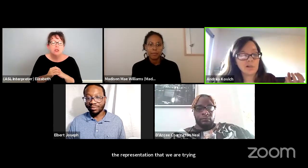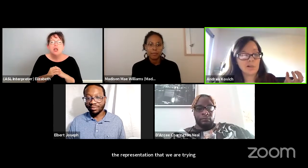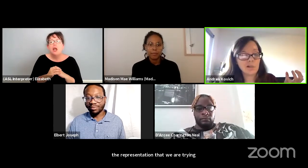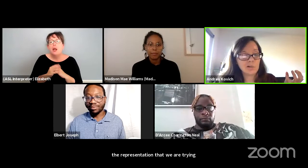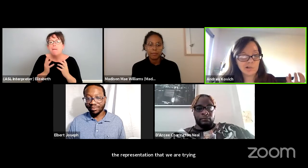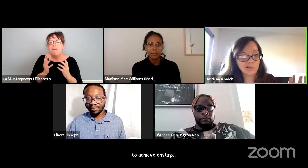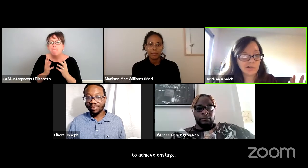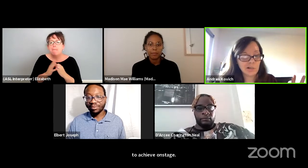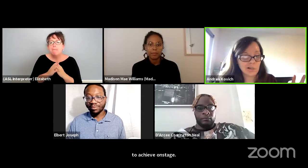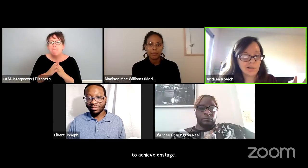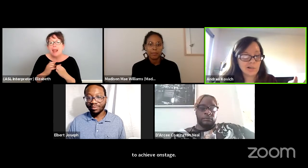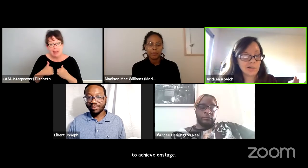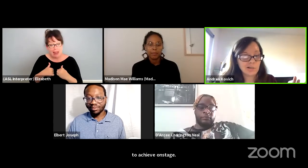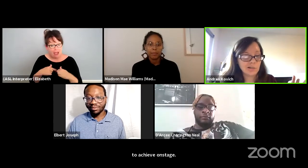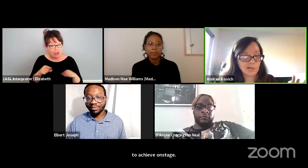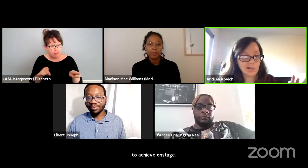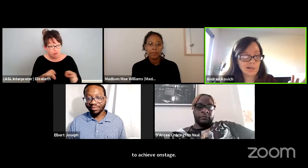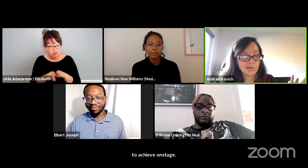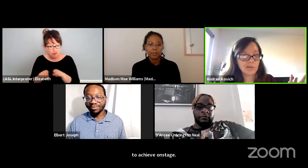And I would say that like